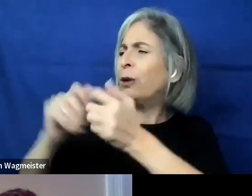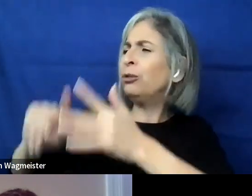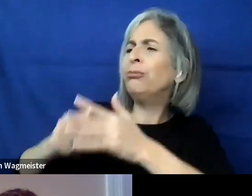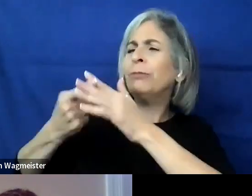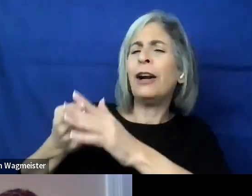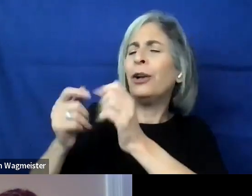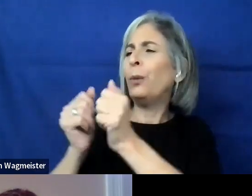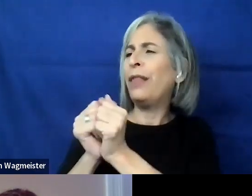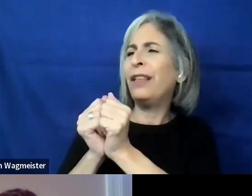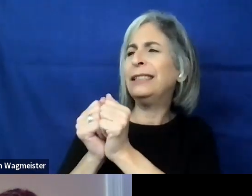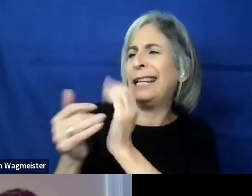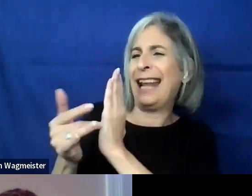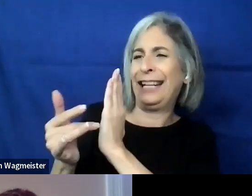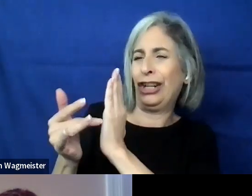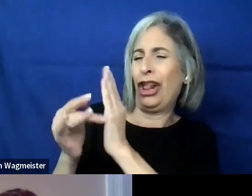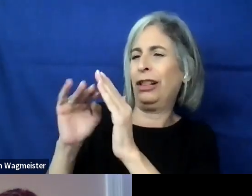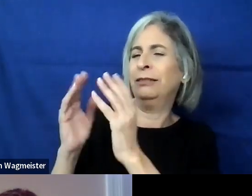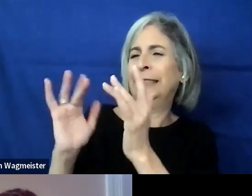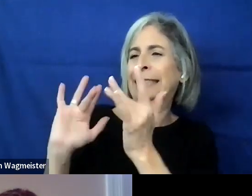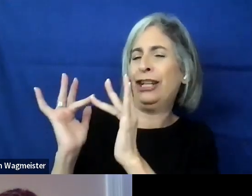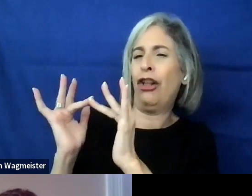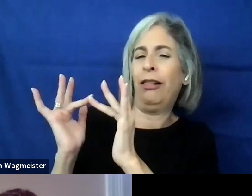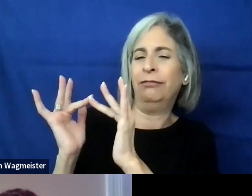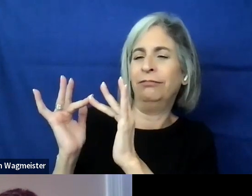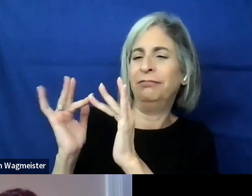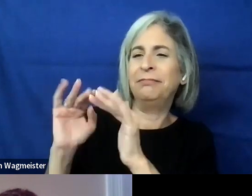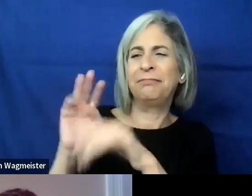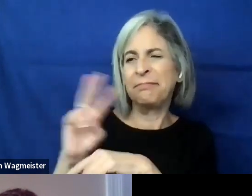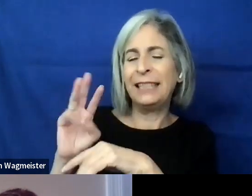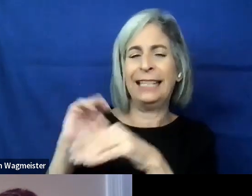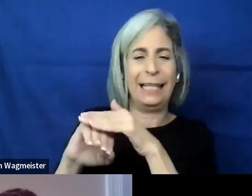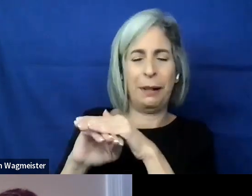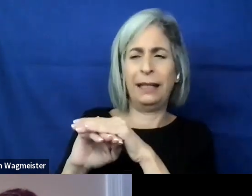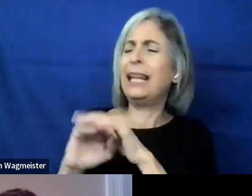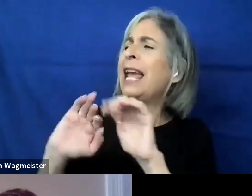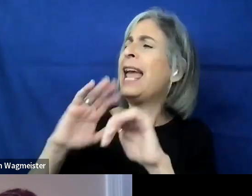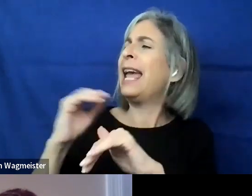in technical digital accessibility and, and what their roles are.